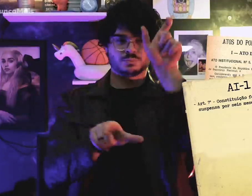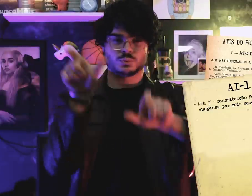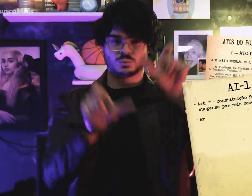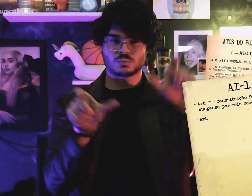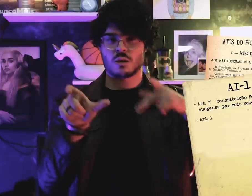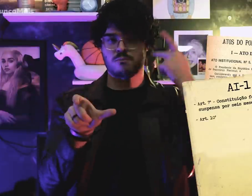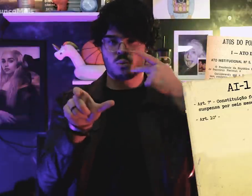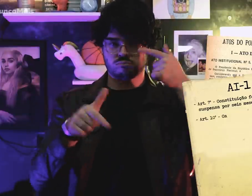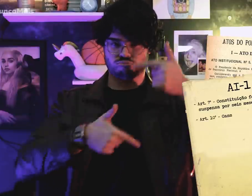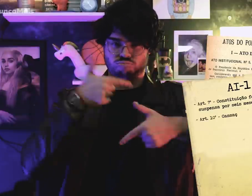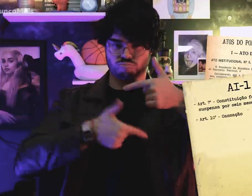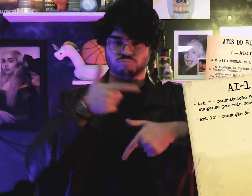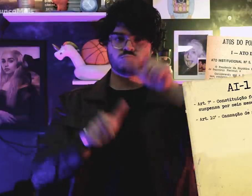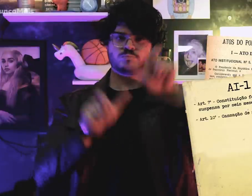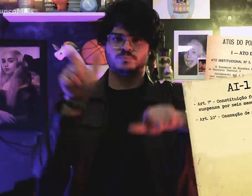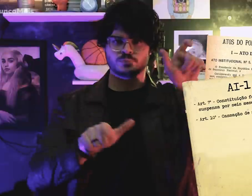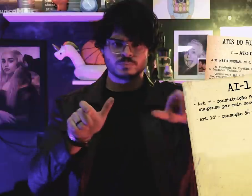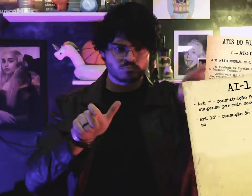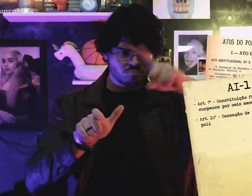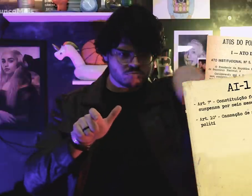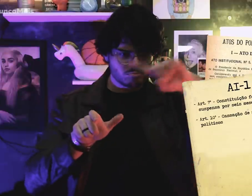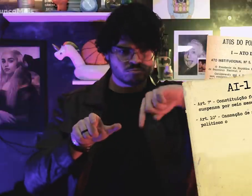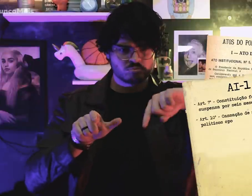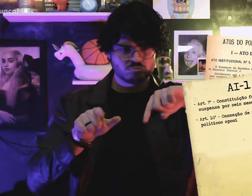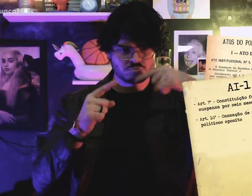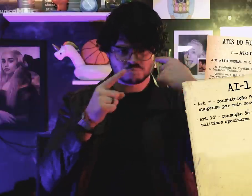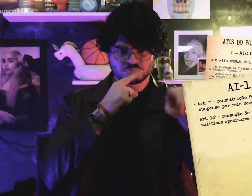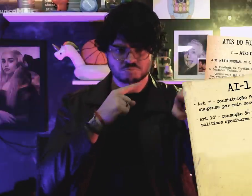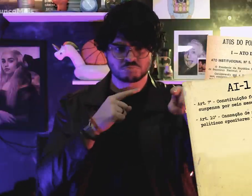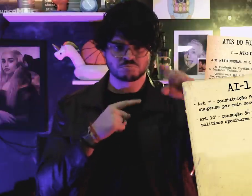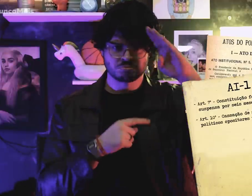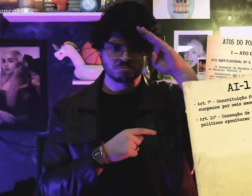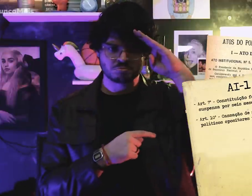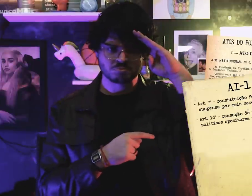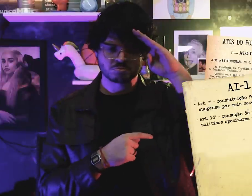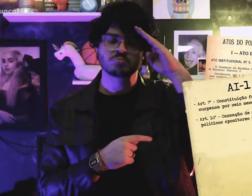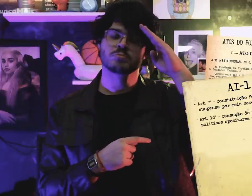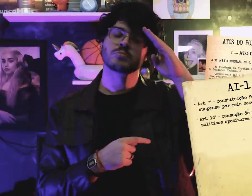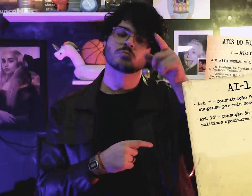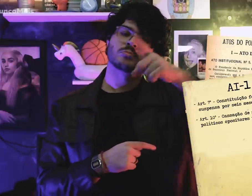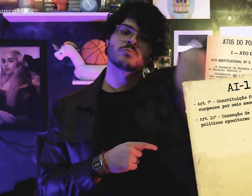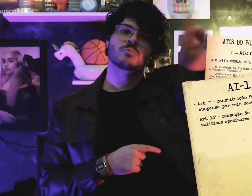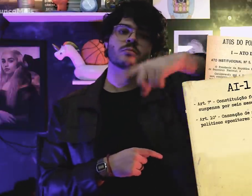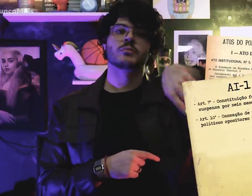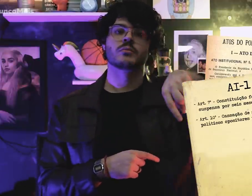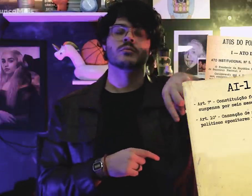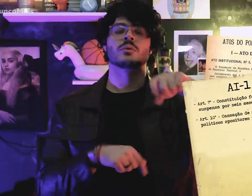Hundreds of political mandates opponents of the military dictatorship